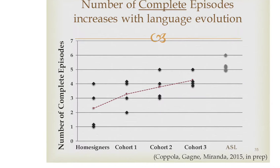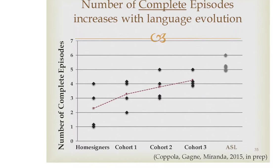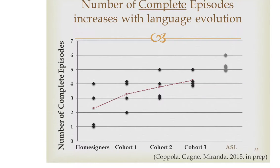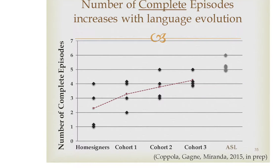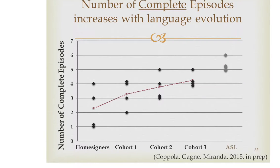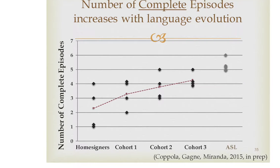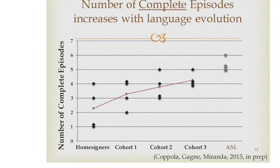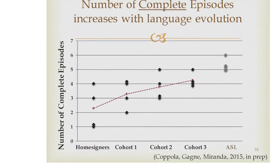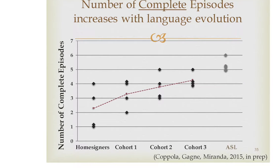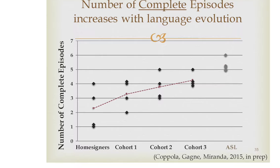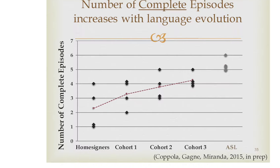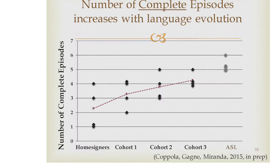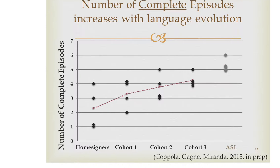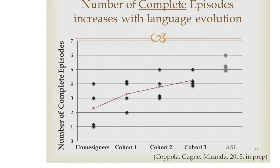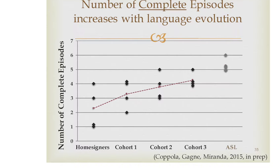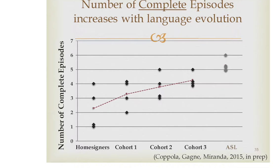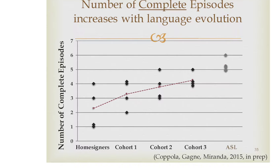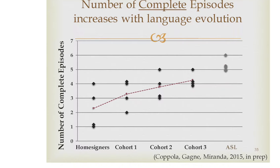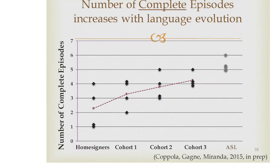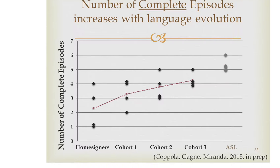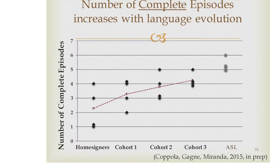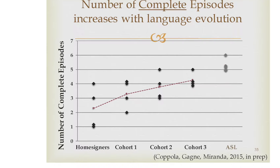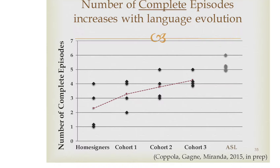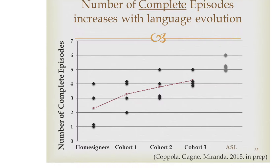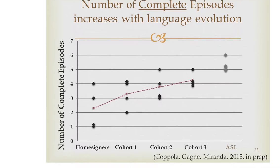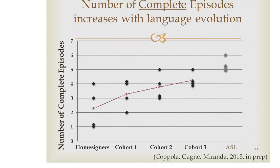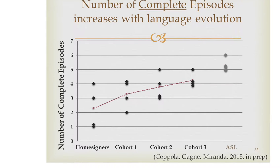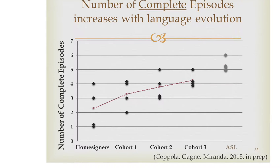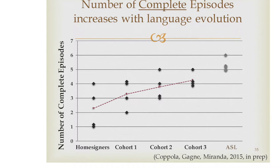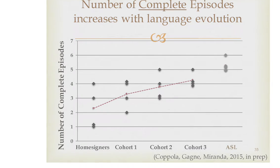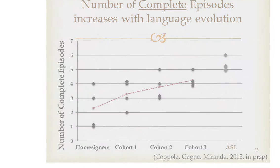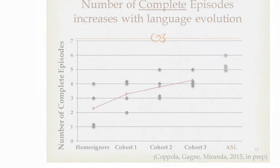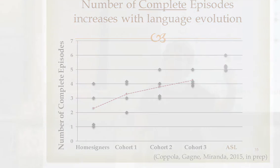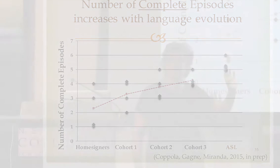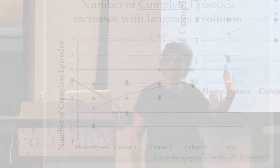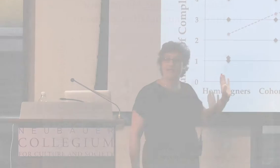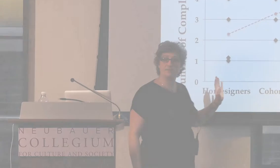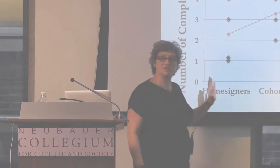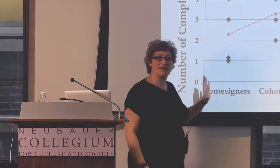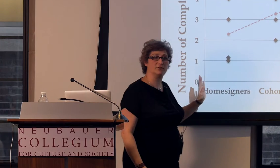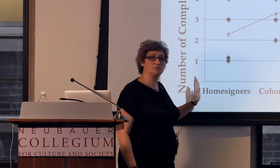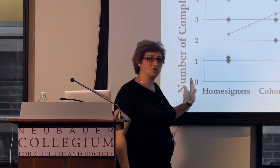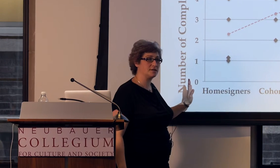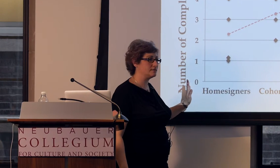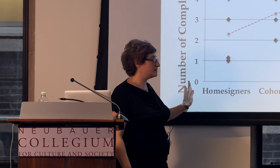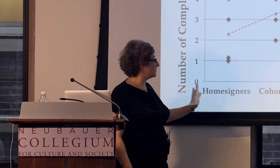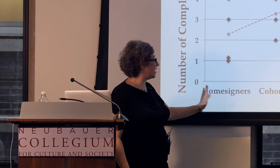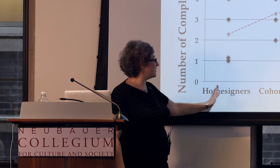So here you'll see the homesigners, so we're sort of increasing in terms of language evolution.